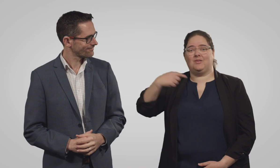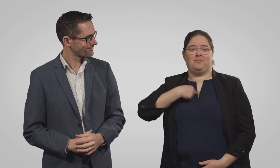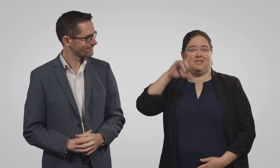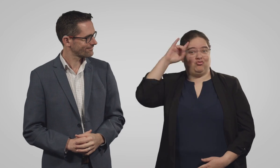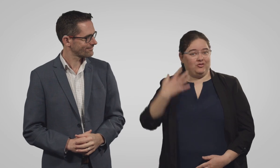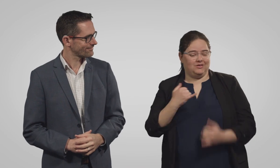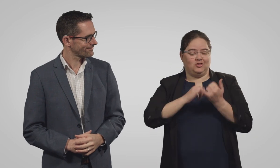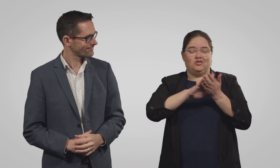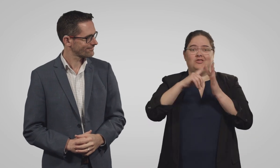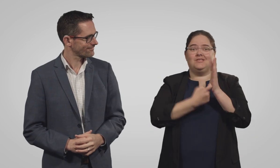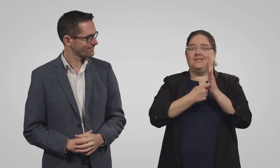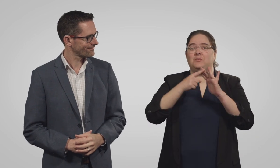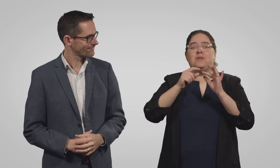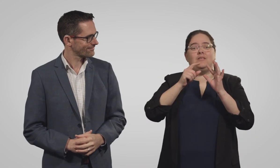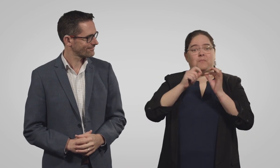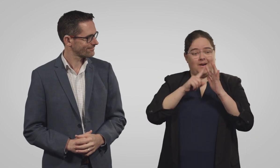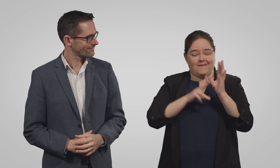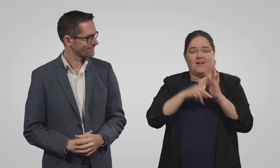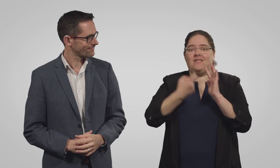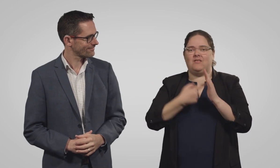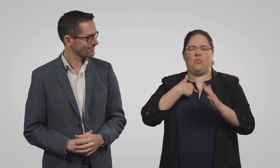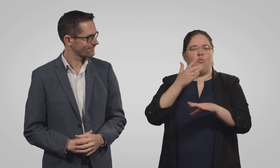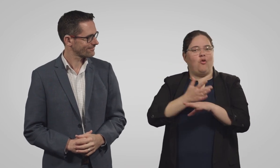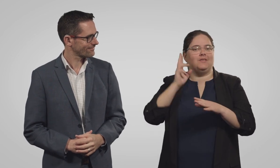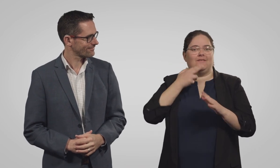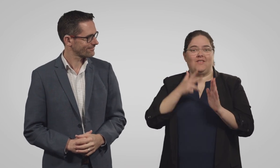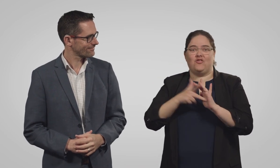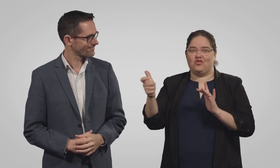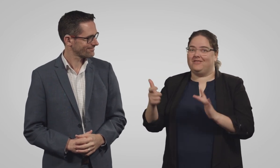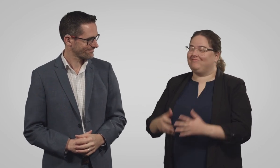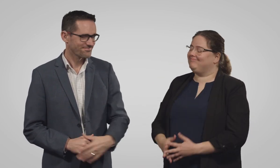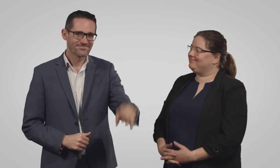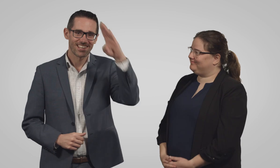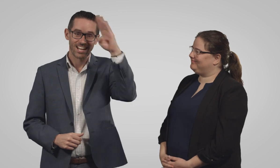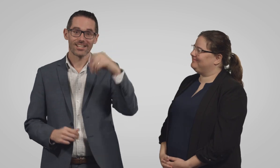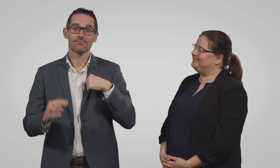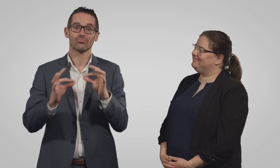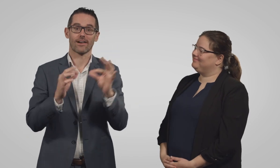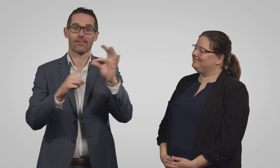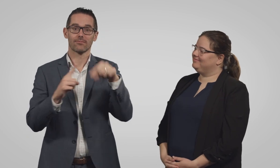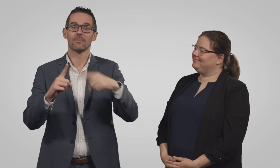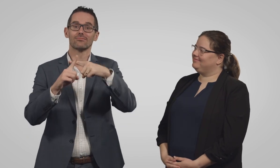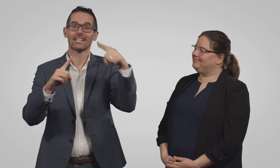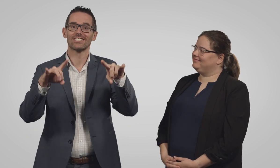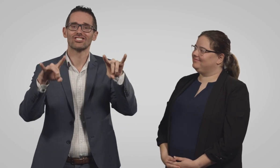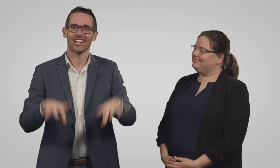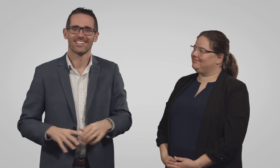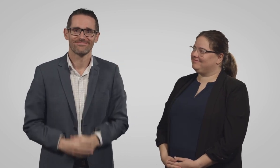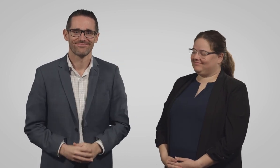Hello, I'm Sherrie Beaver and I work at Deaf Victoria. Hello, I'm Brent Phillips. I work at Expression Australia.